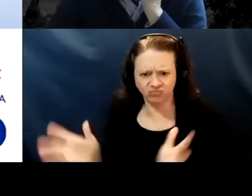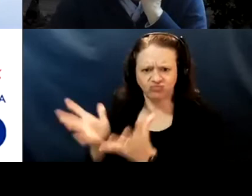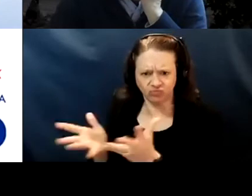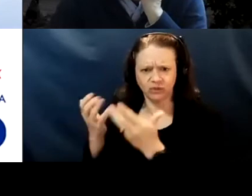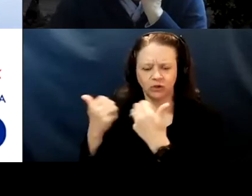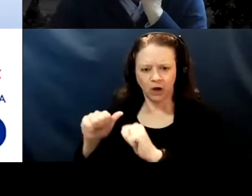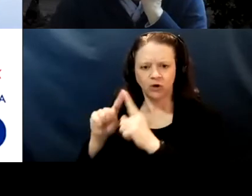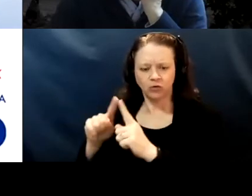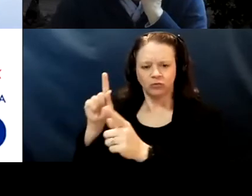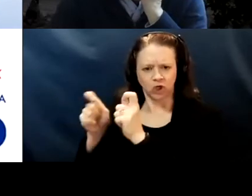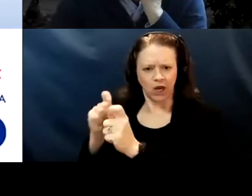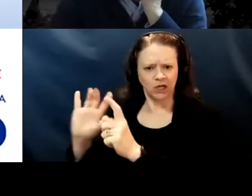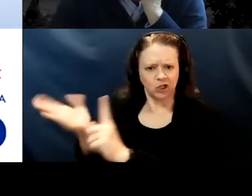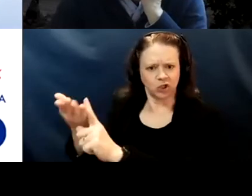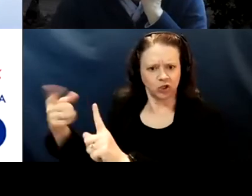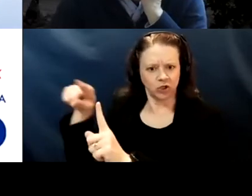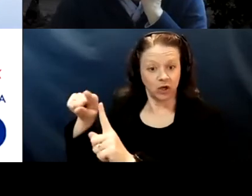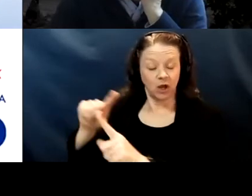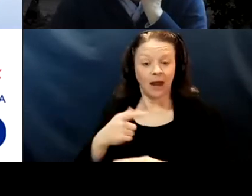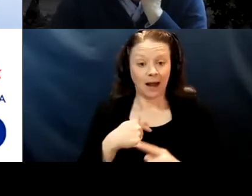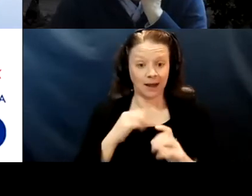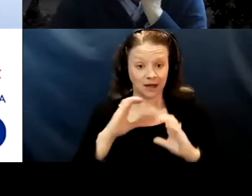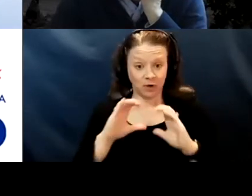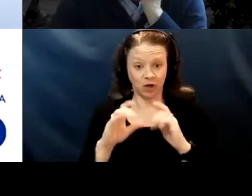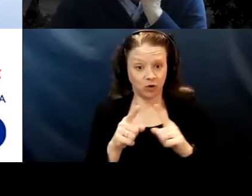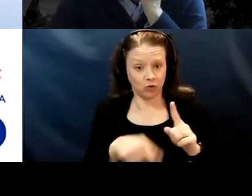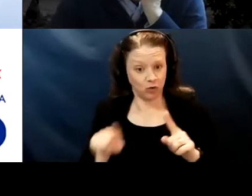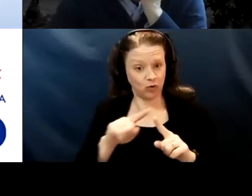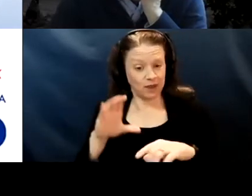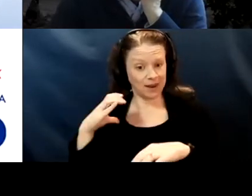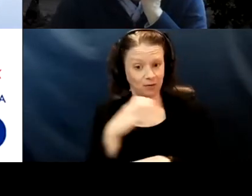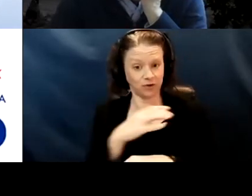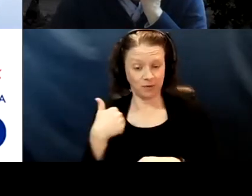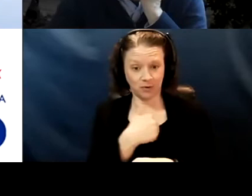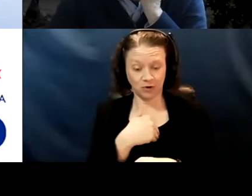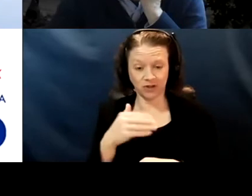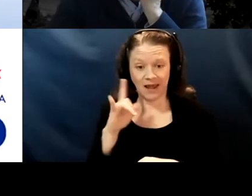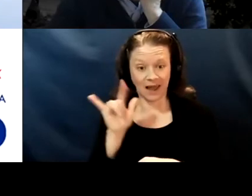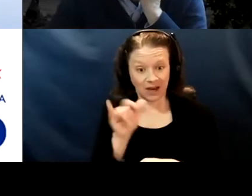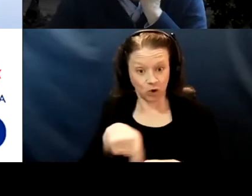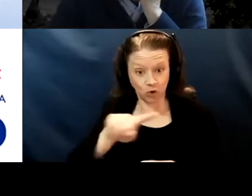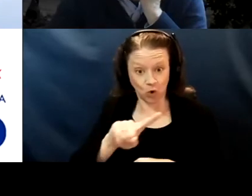I've, when I, I communicate to our council members as you're actually insiders pushing in.